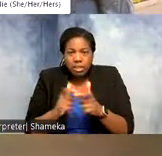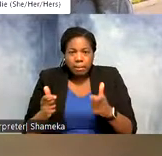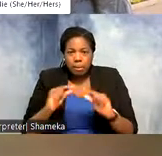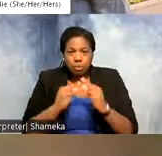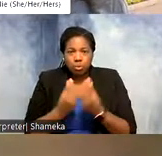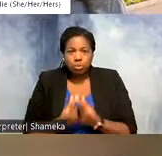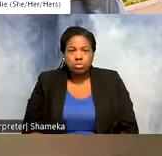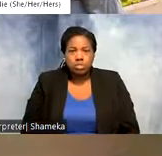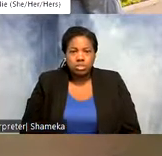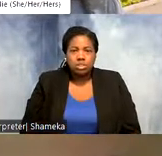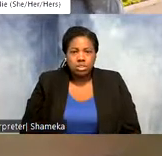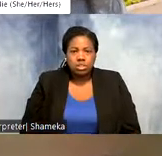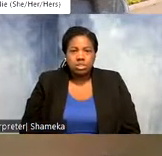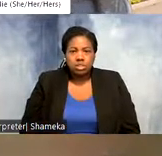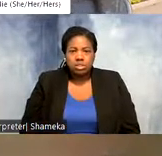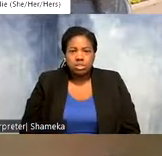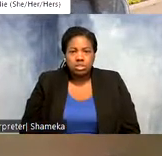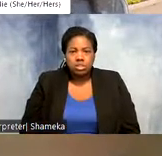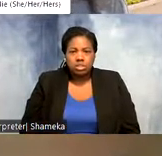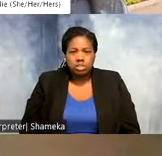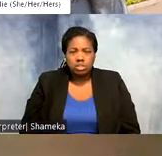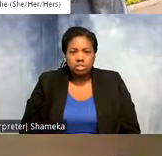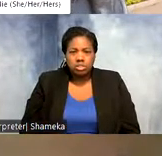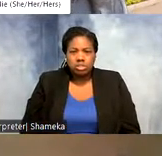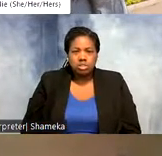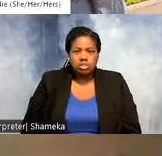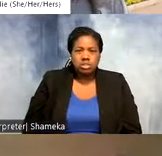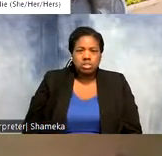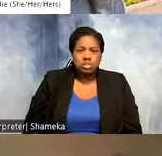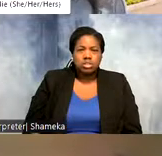So sometimes it's actually, you can see a large group like that and think "oh shorebirds are doing